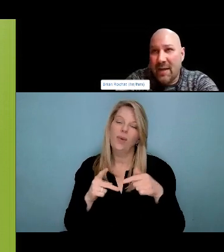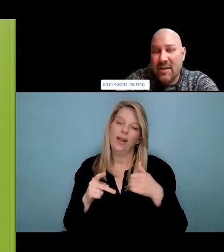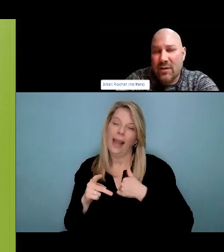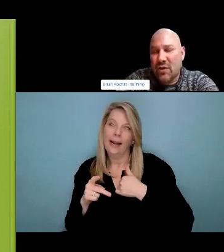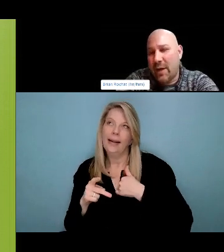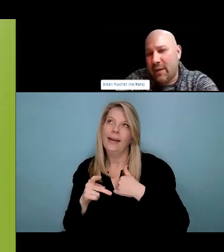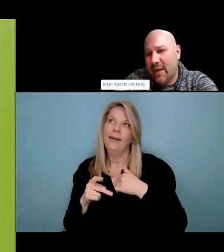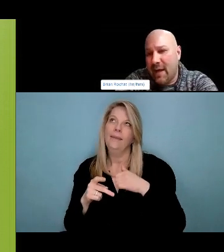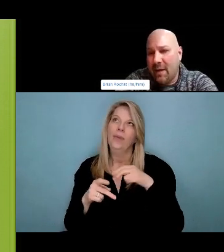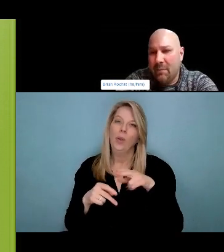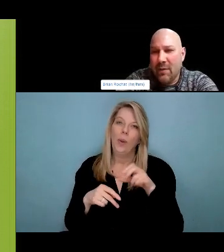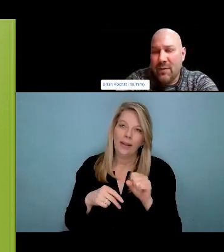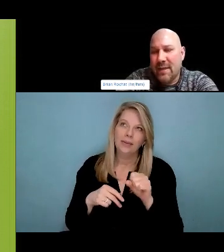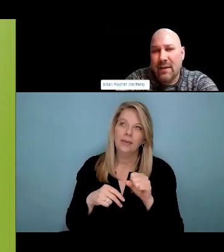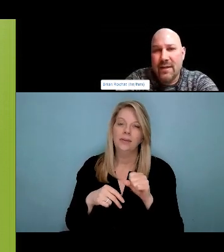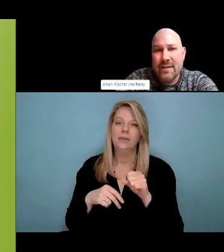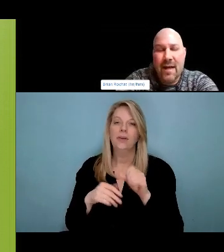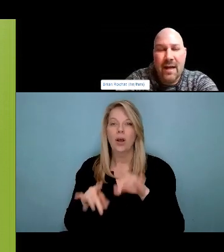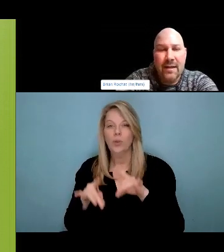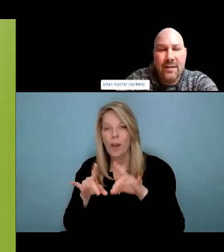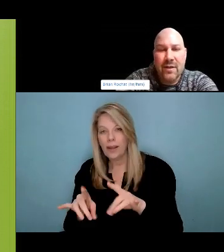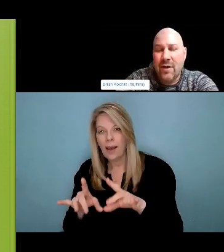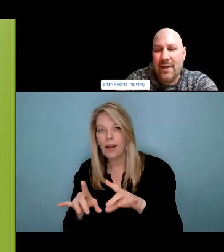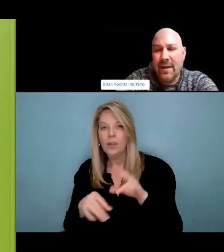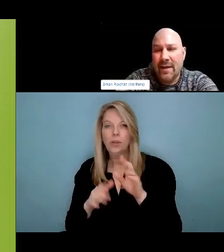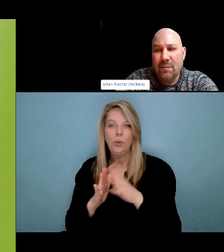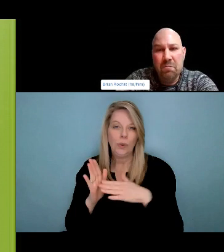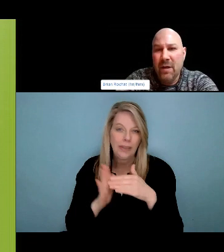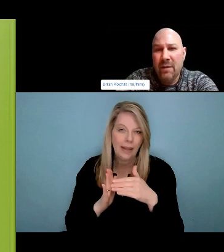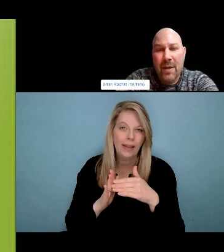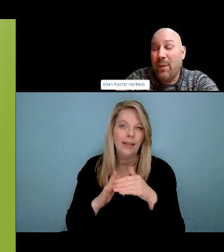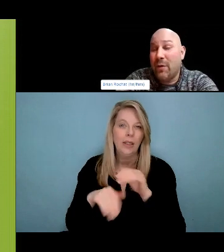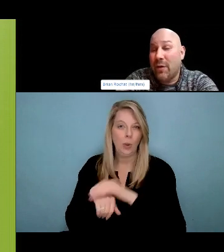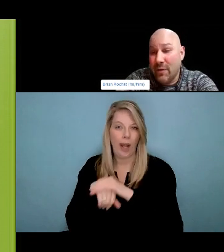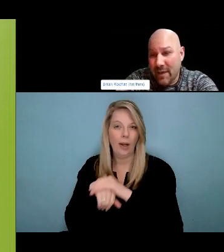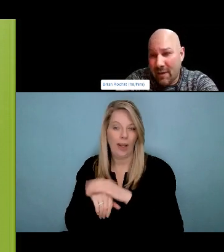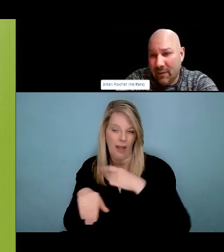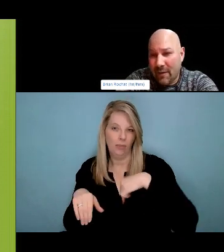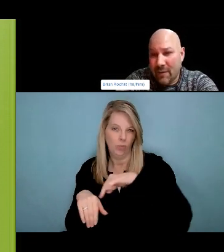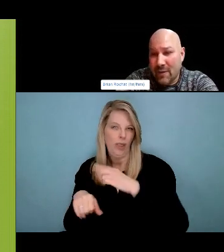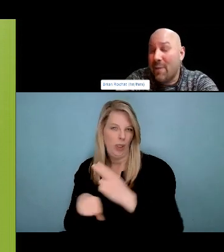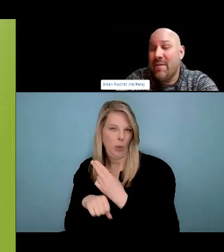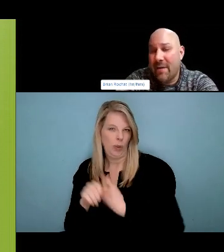We do though have, are fortunate enough to have the mobile overdose prevention site through,